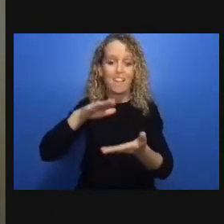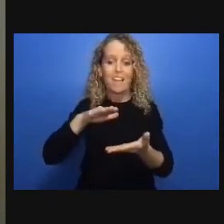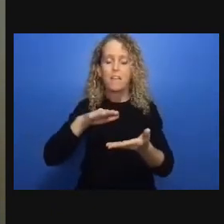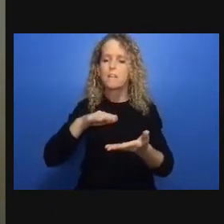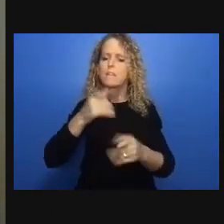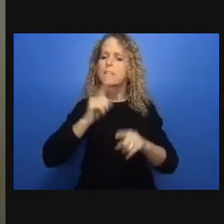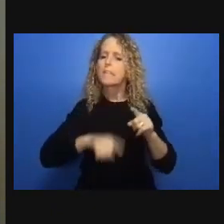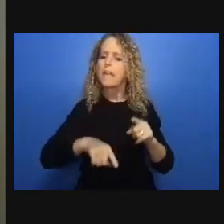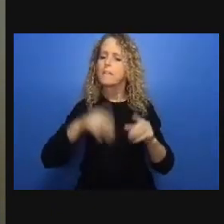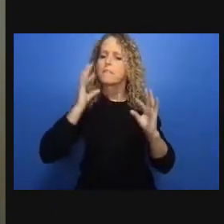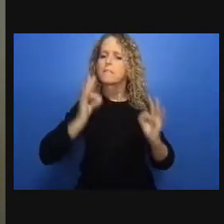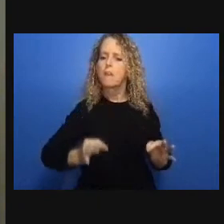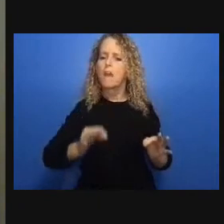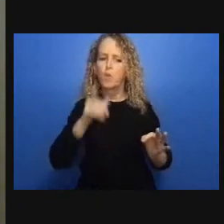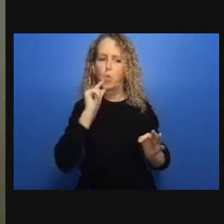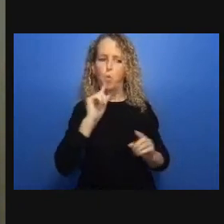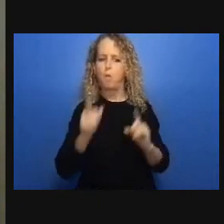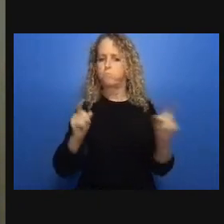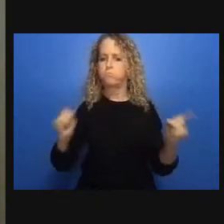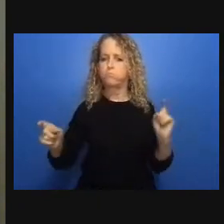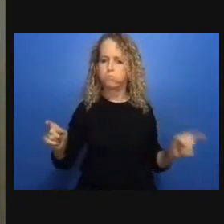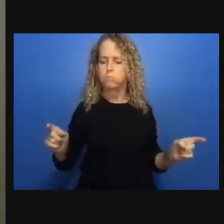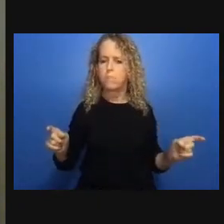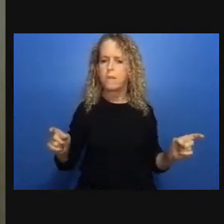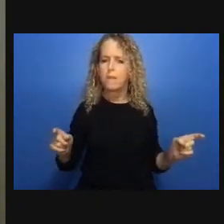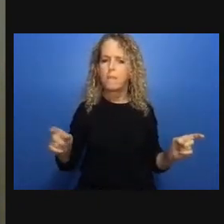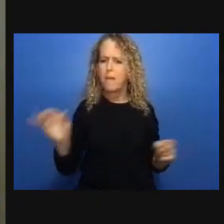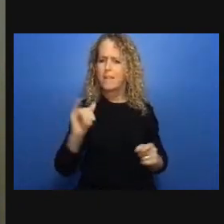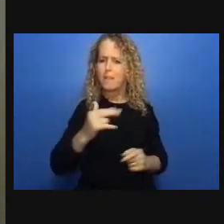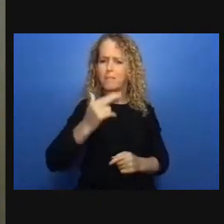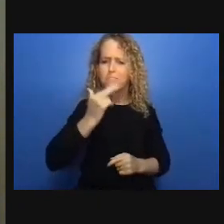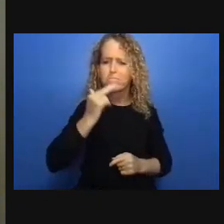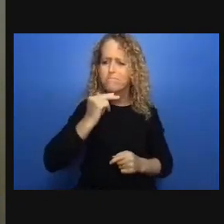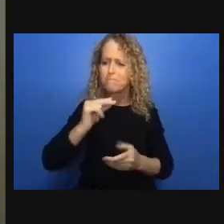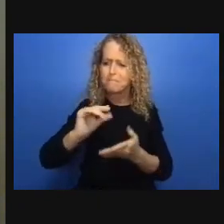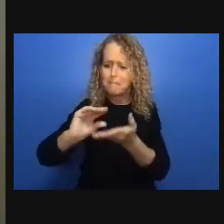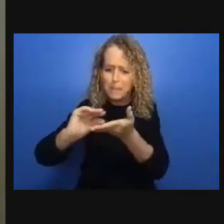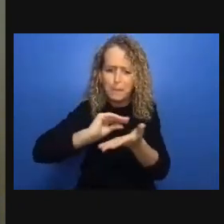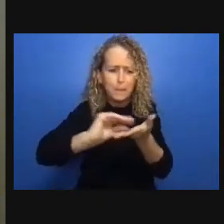Nova Scotia has grappled with up close in the wake of the mass shootings in puerto peak as we fought